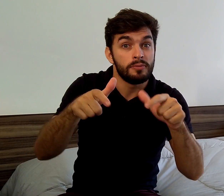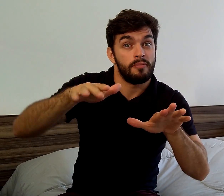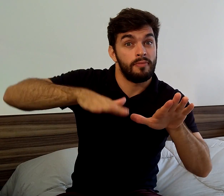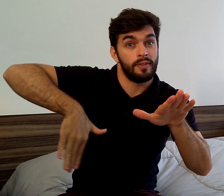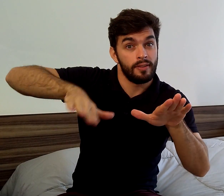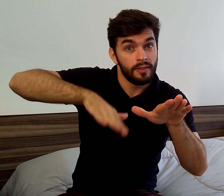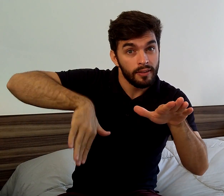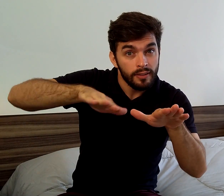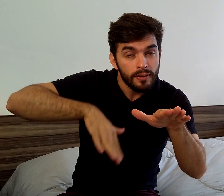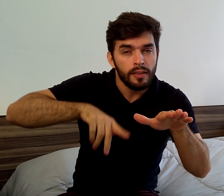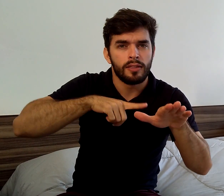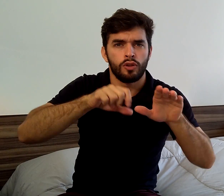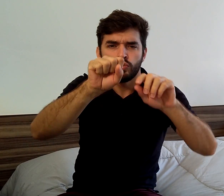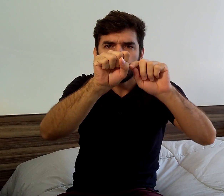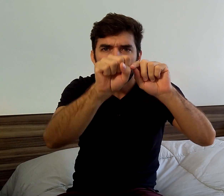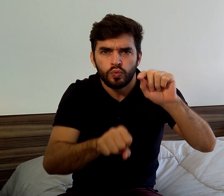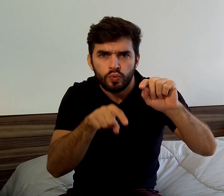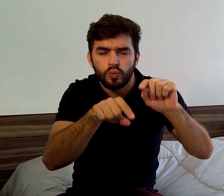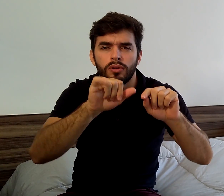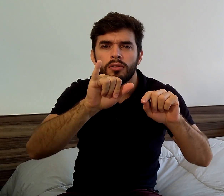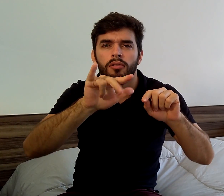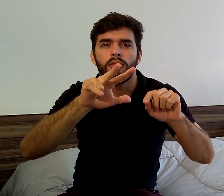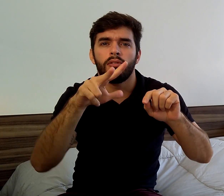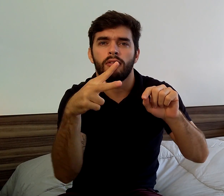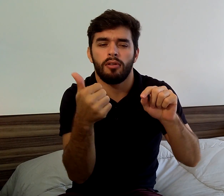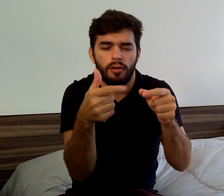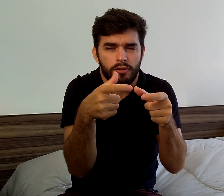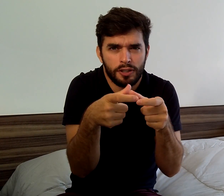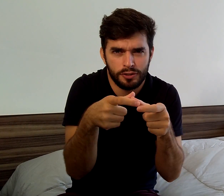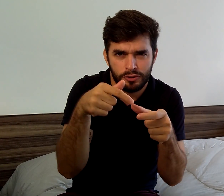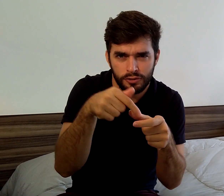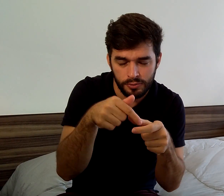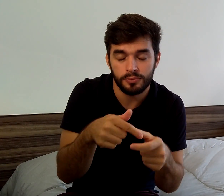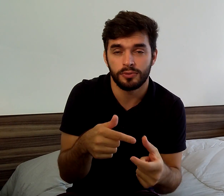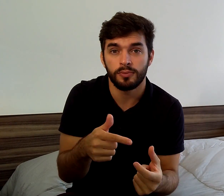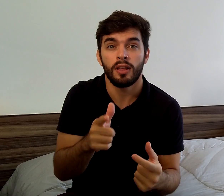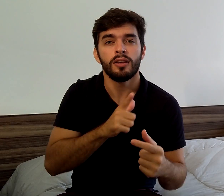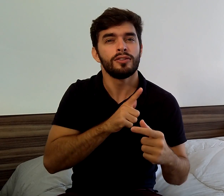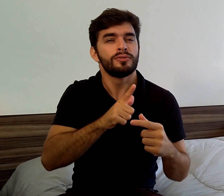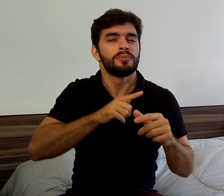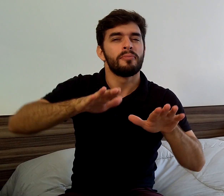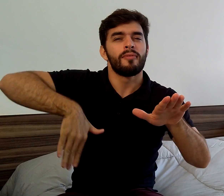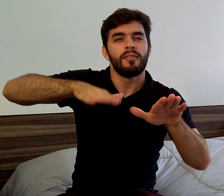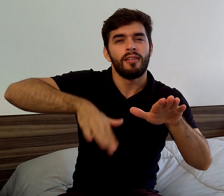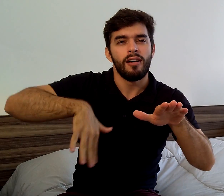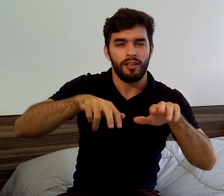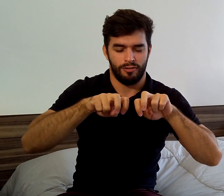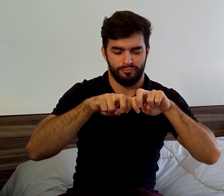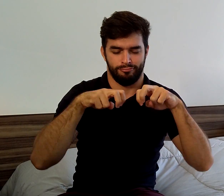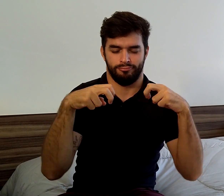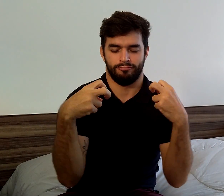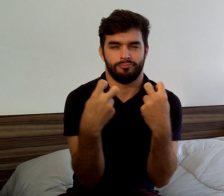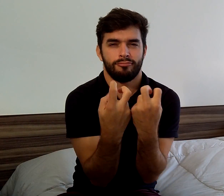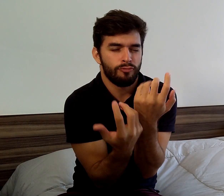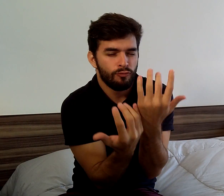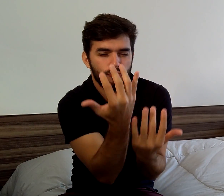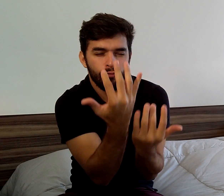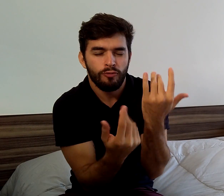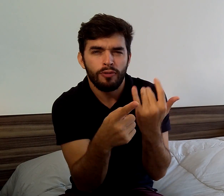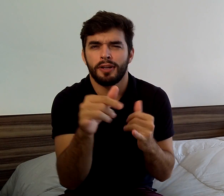It was on a beach in the south of the island. People were around a bonfire